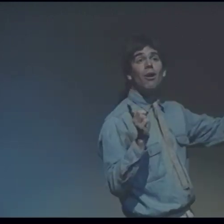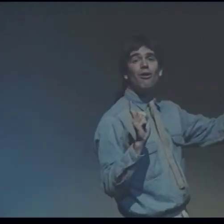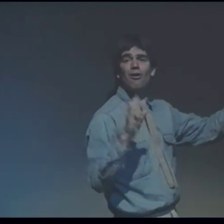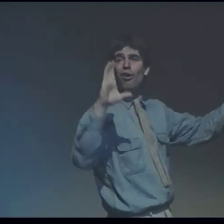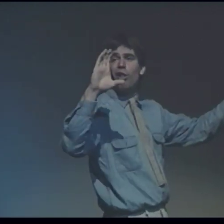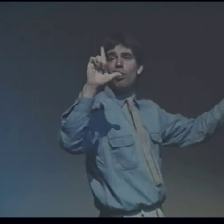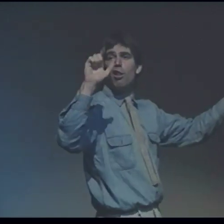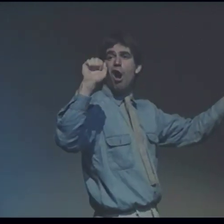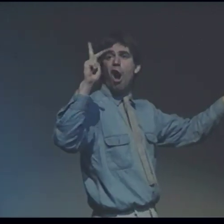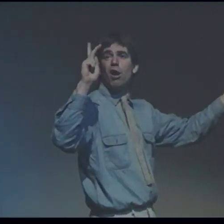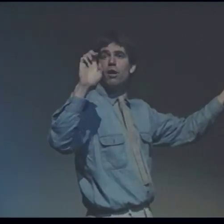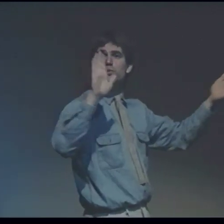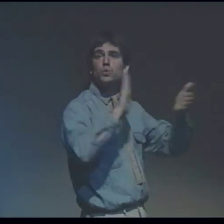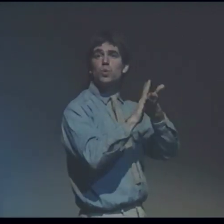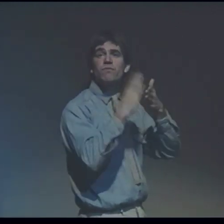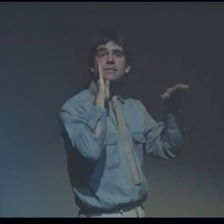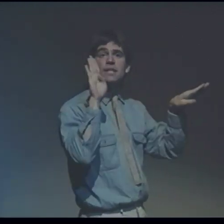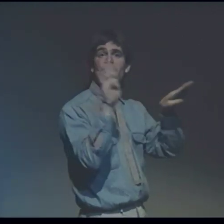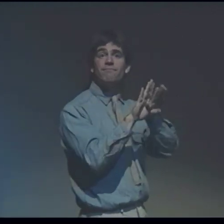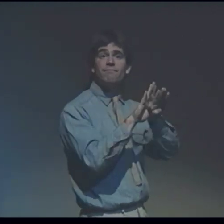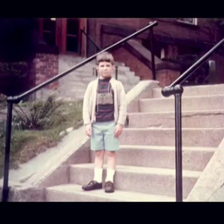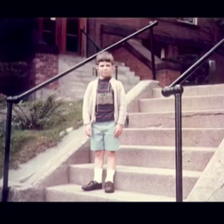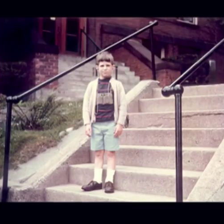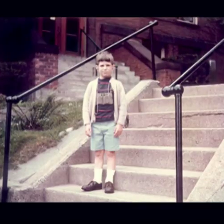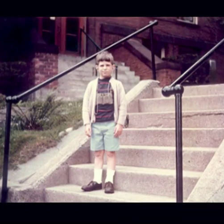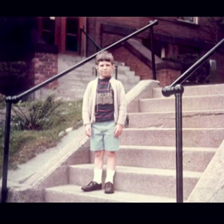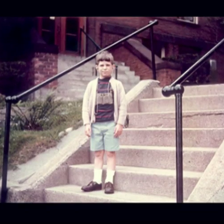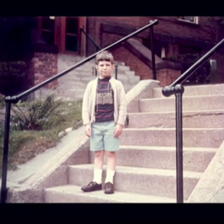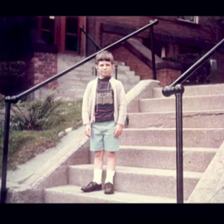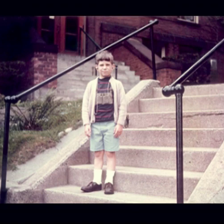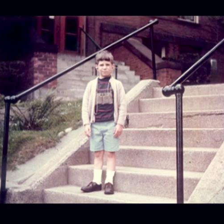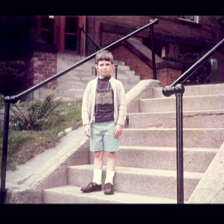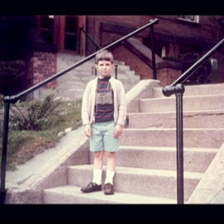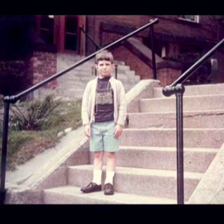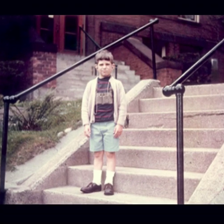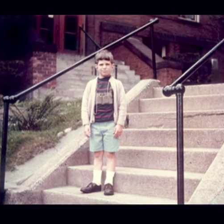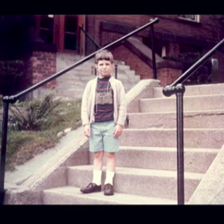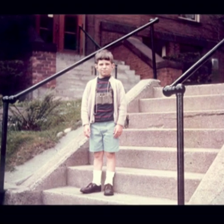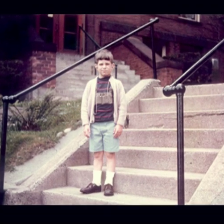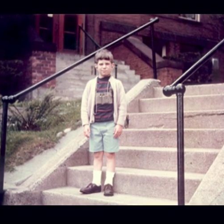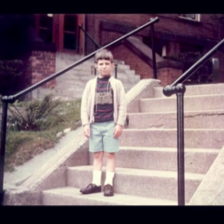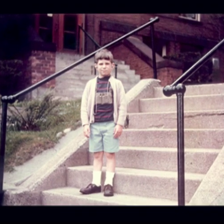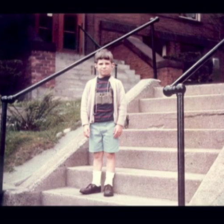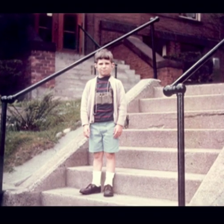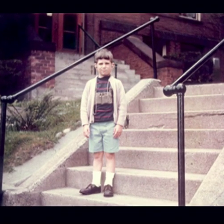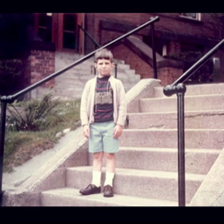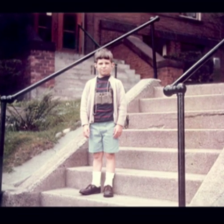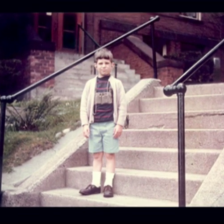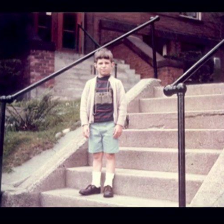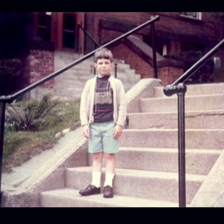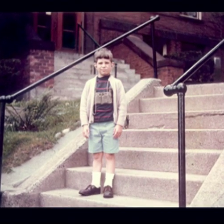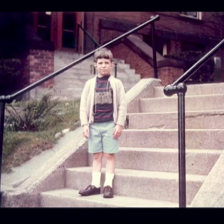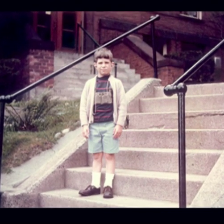so they transferred me to the Clarke School for the Deaf, which is an oral school where signing is not allowed.